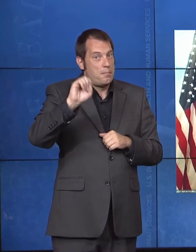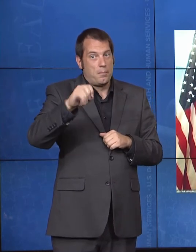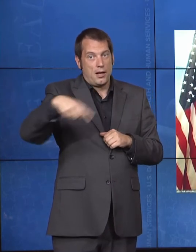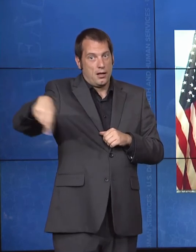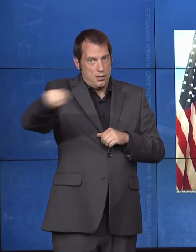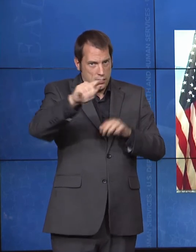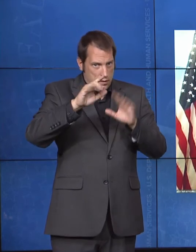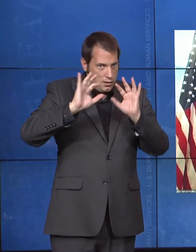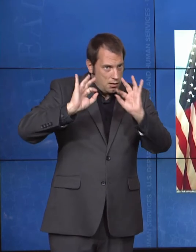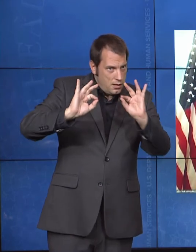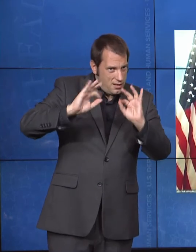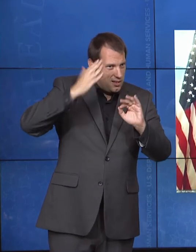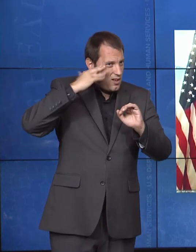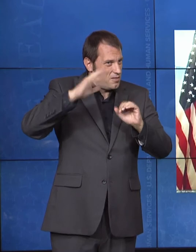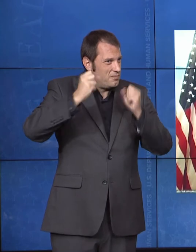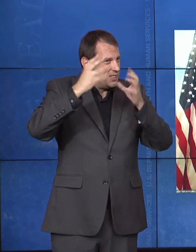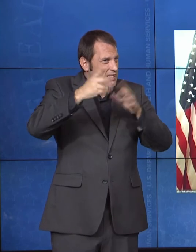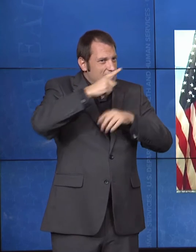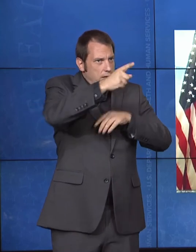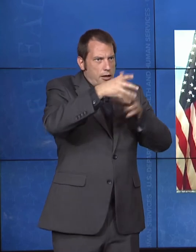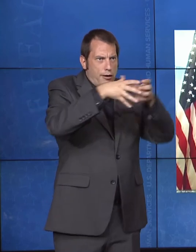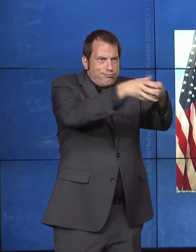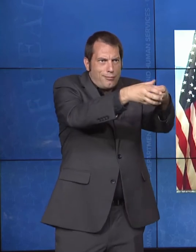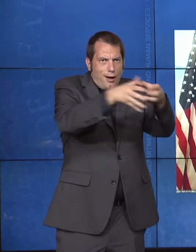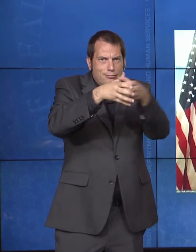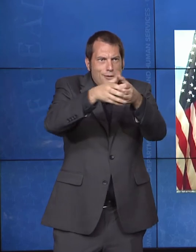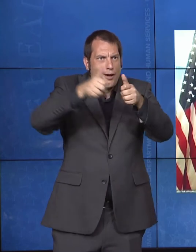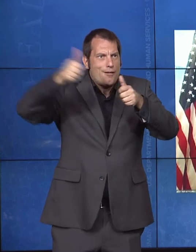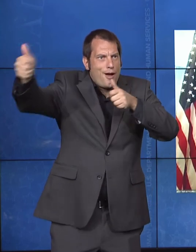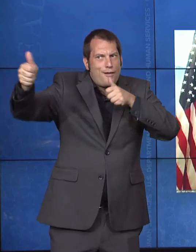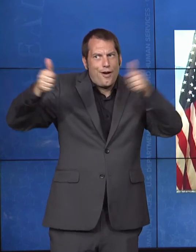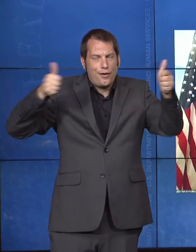direct patient care, regardless of ability.